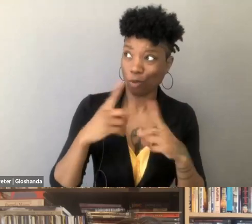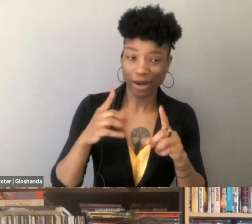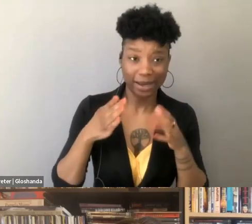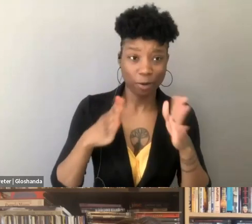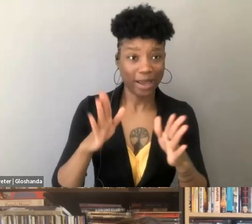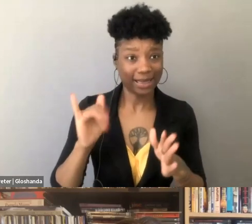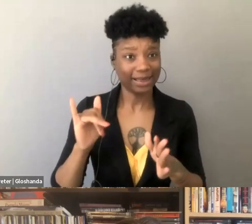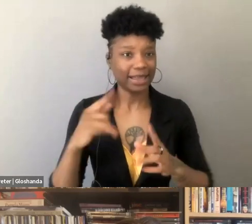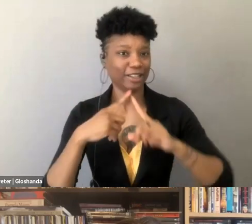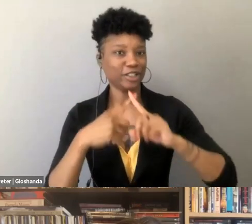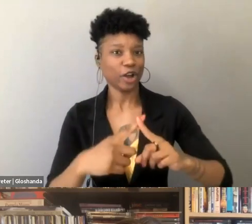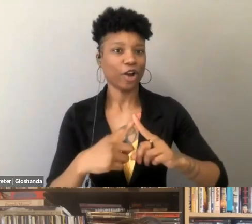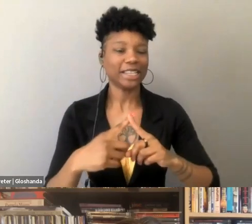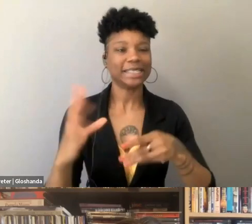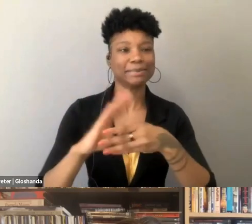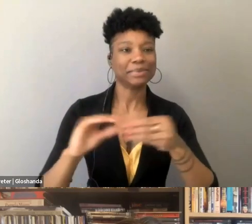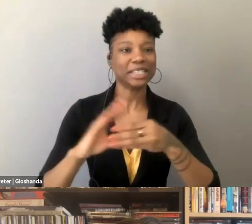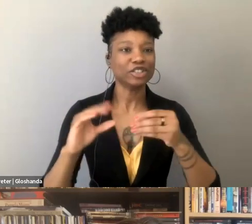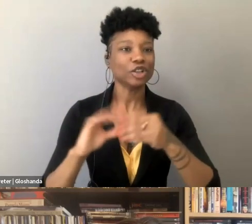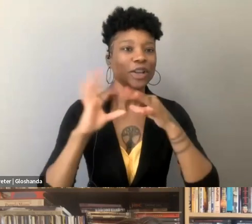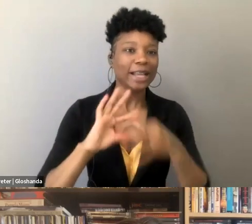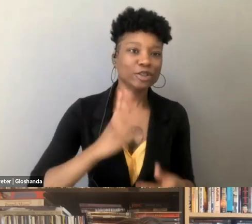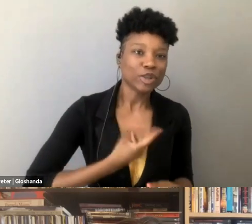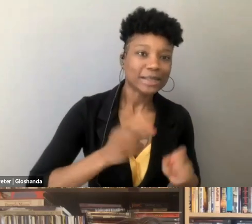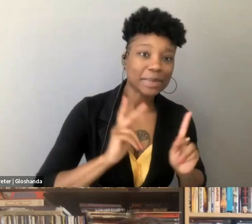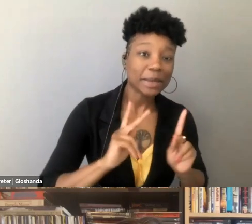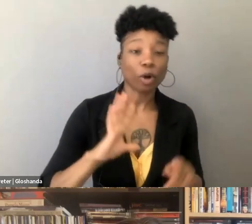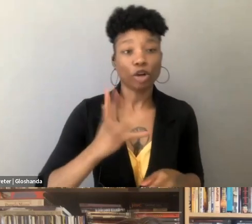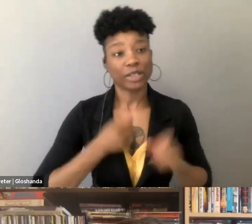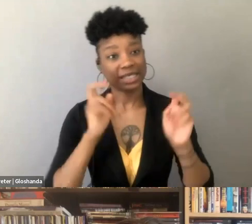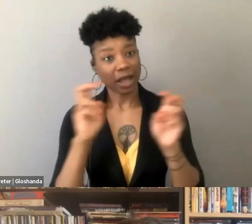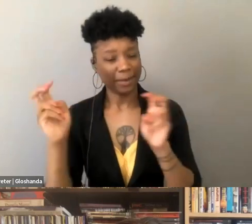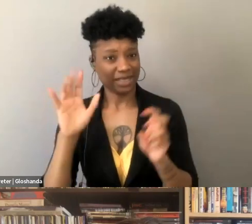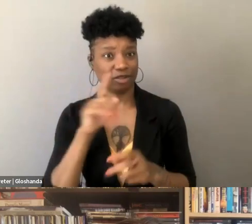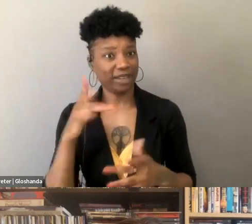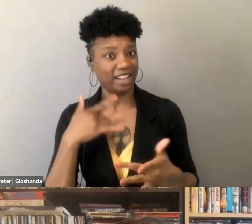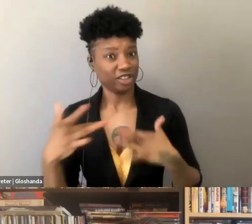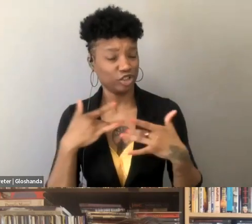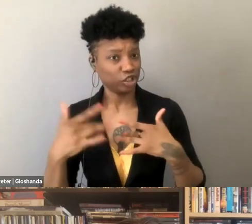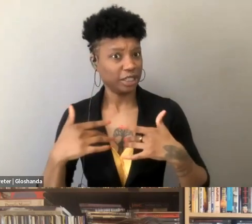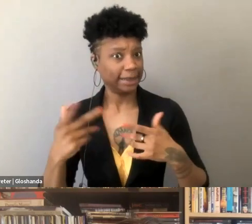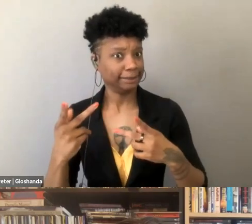targeting speech associated with trans people or trans topics. And that's a really concerning escalation, right?